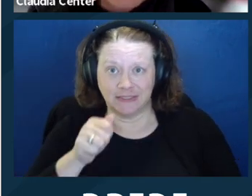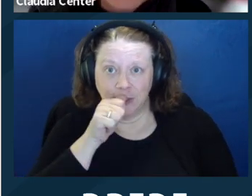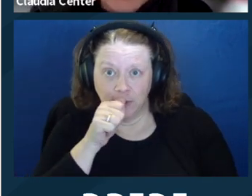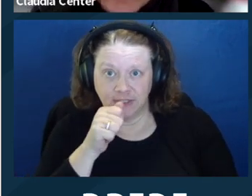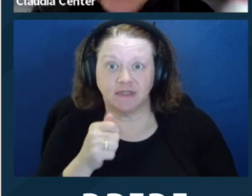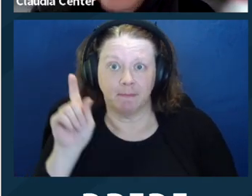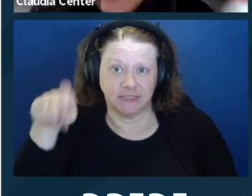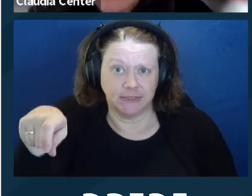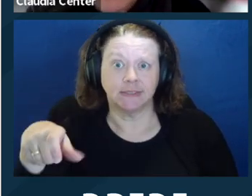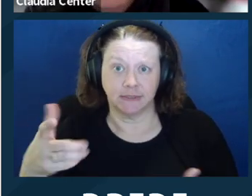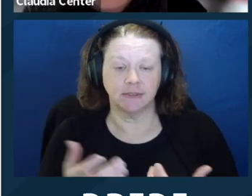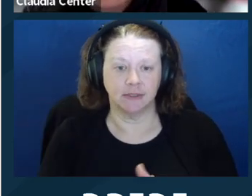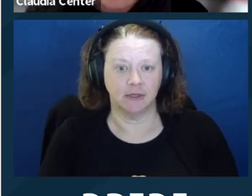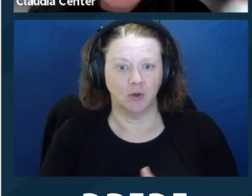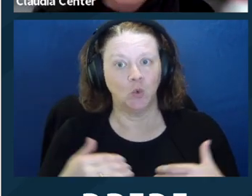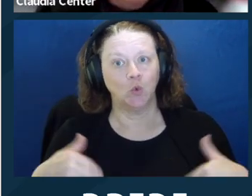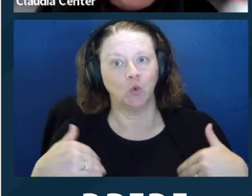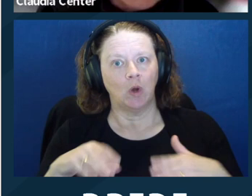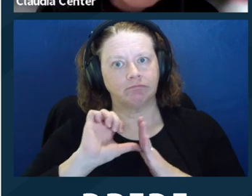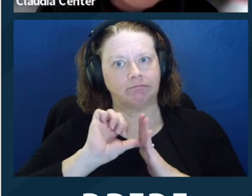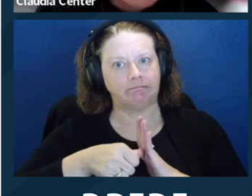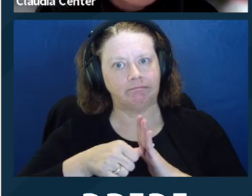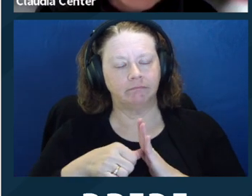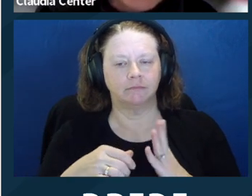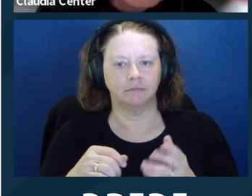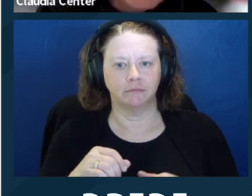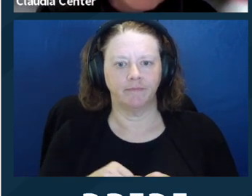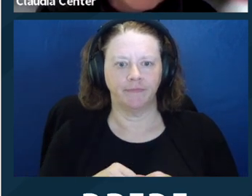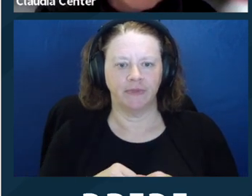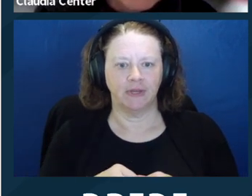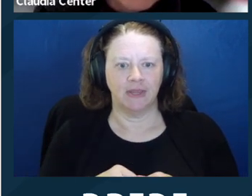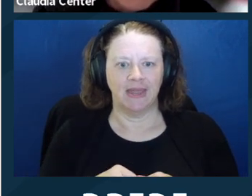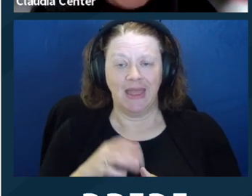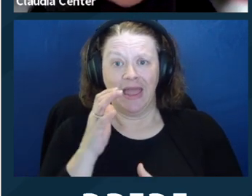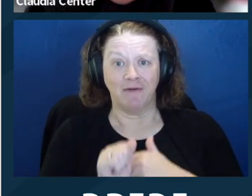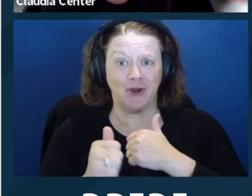to preserve secrets. So this is a very important rule. Next slide.